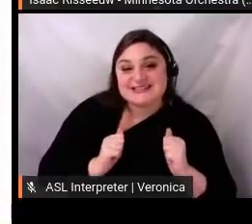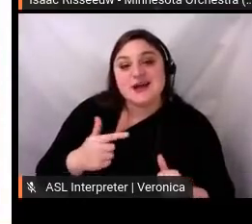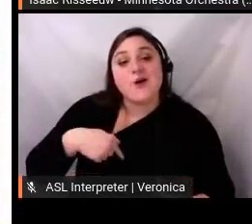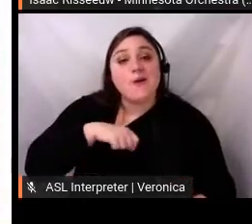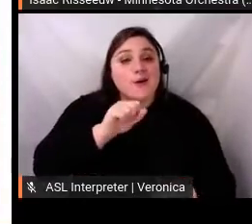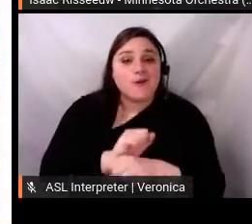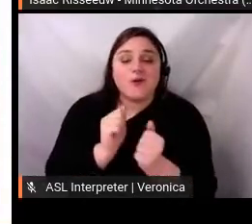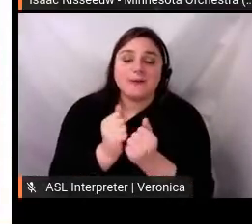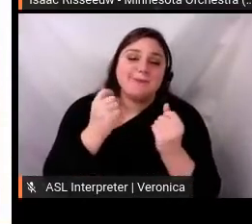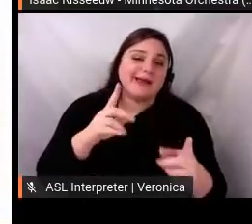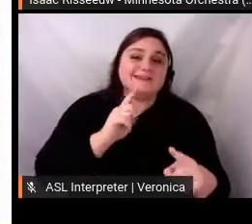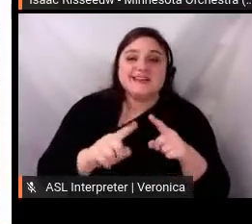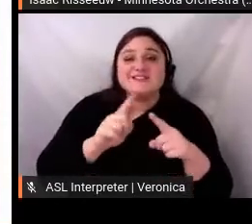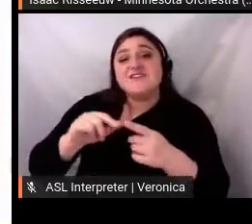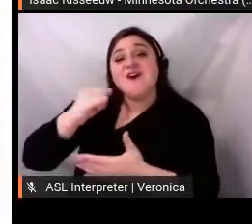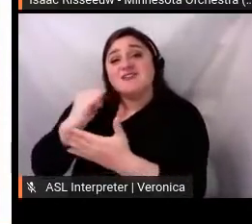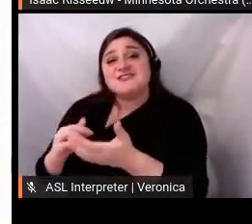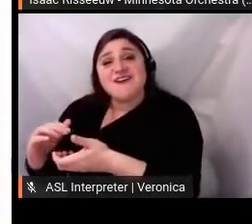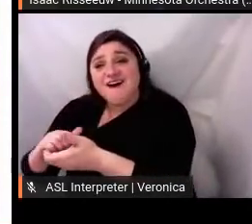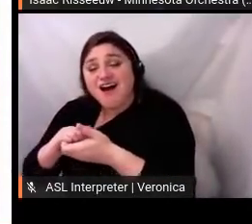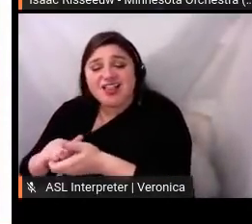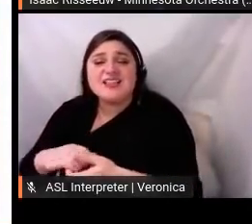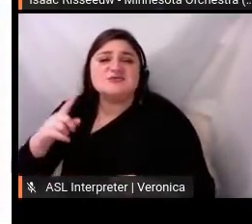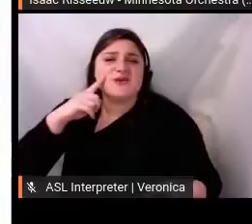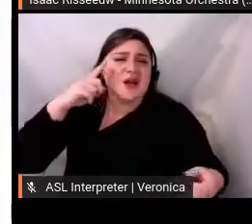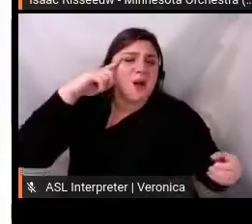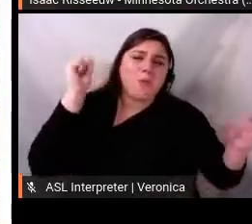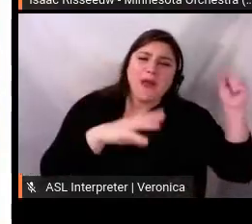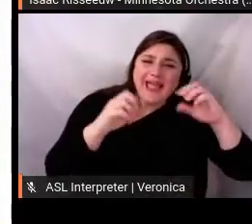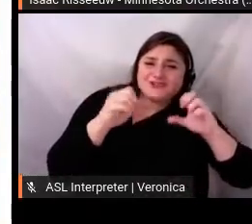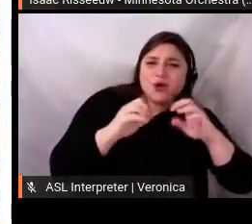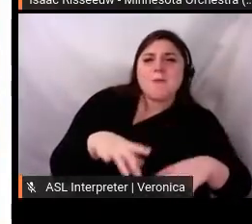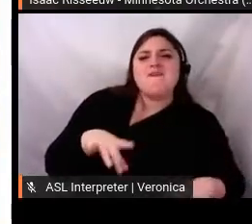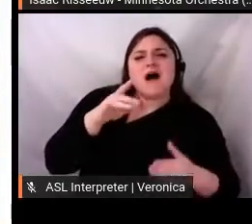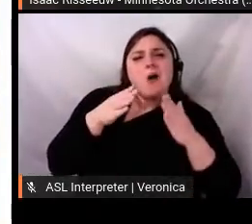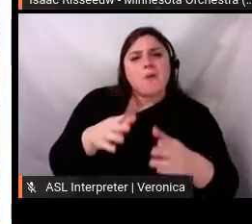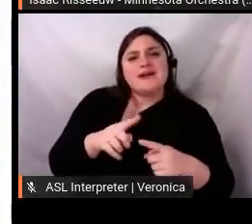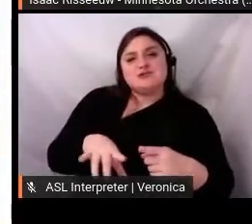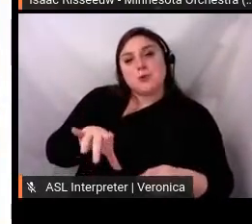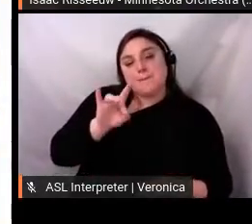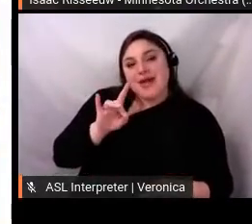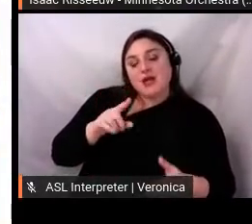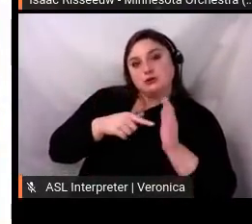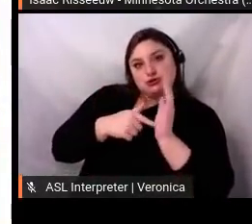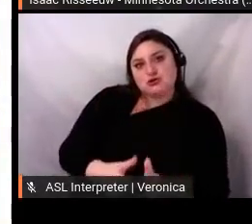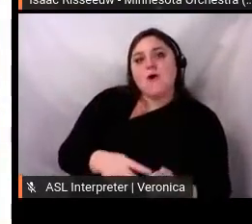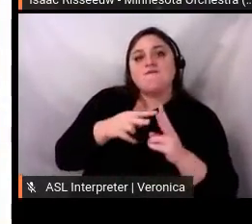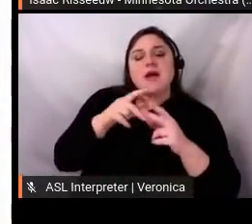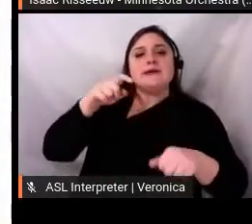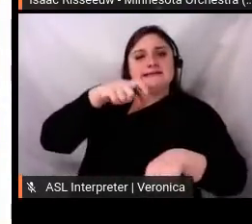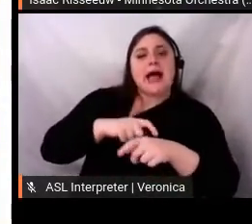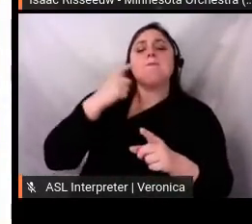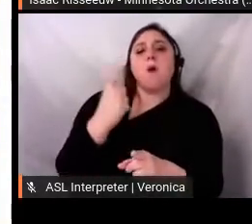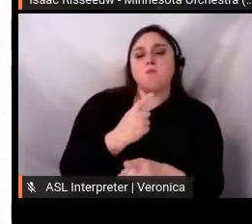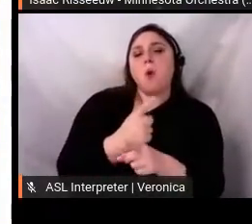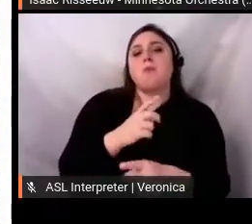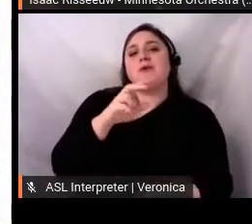musicians to generate content ideas that were timely and relevant to our community, focused on life moments. One of those life moment